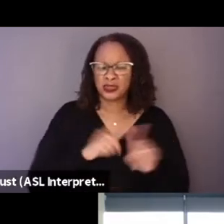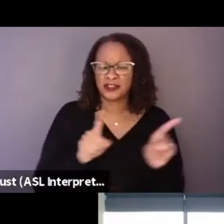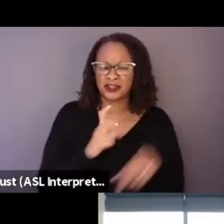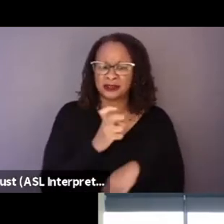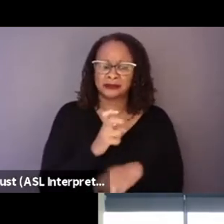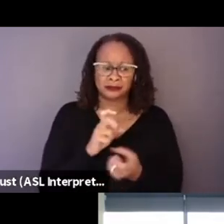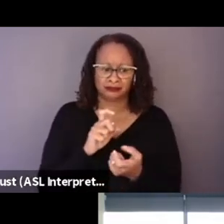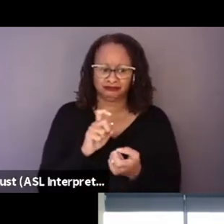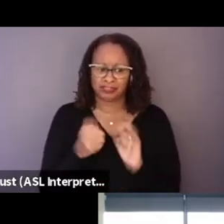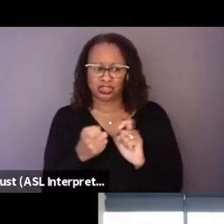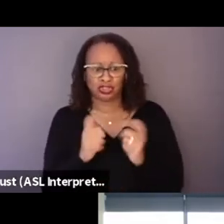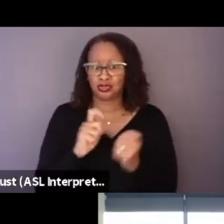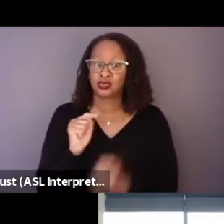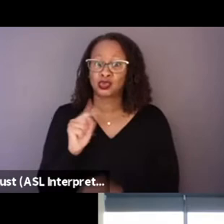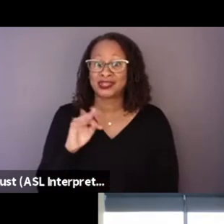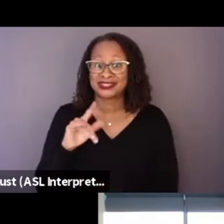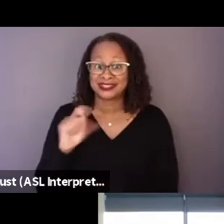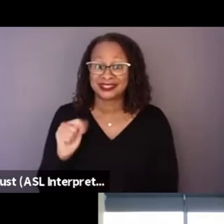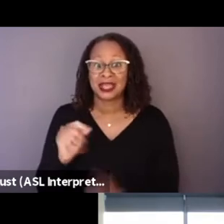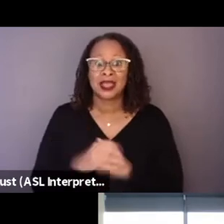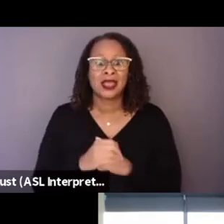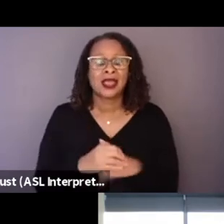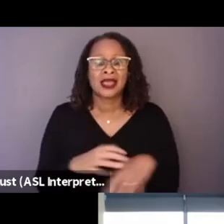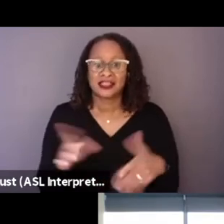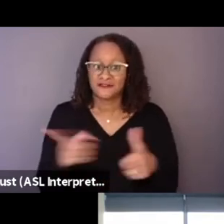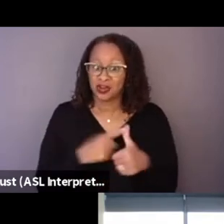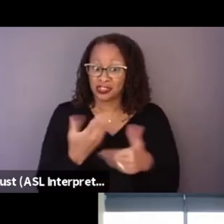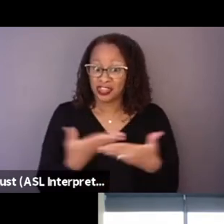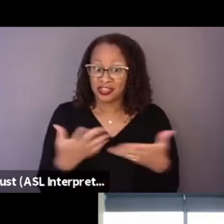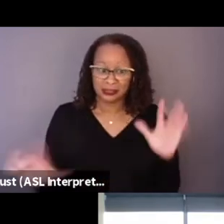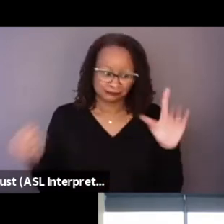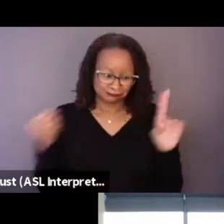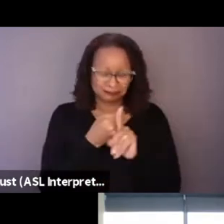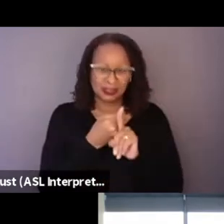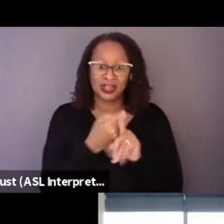makes you jump up is when you realize that you've got, you know, a married couple working together